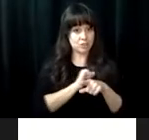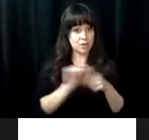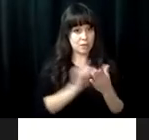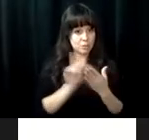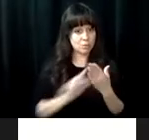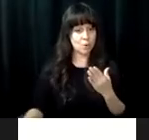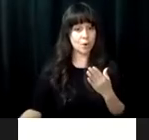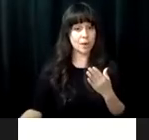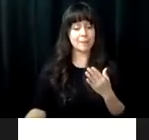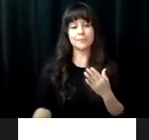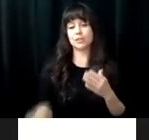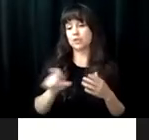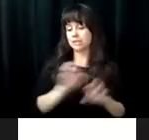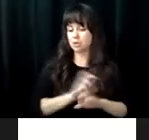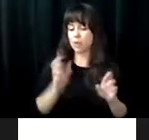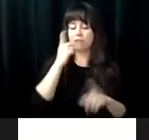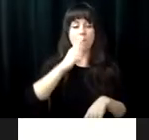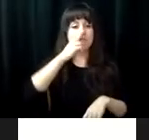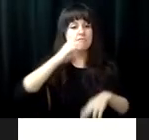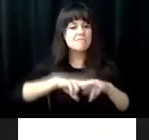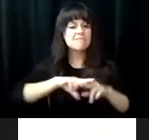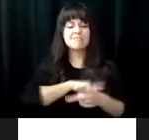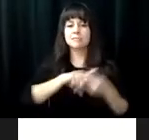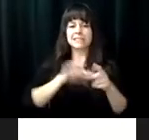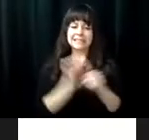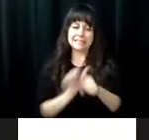includes going to work. If you decide to participate in the